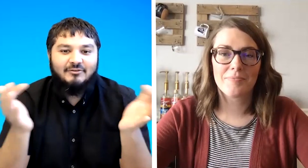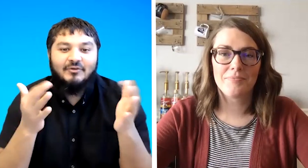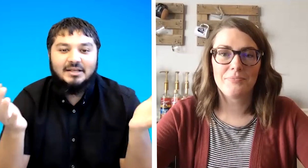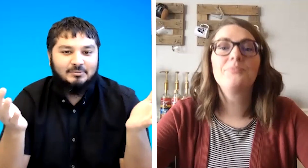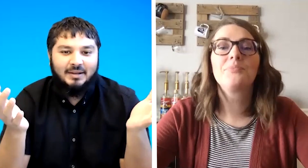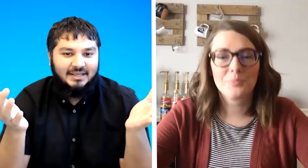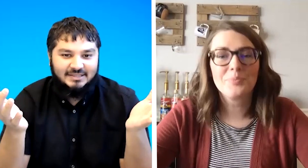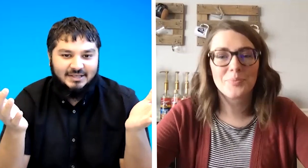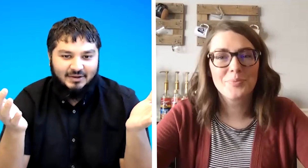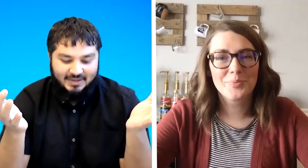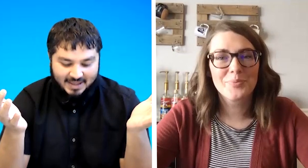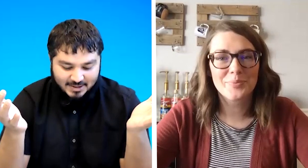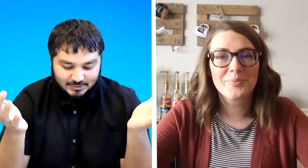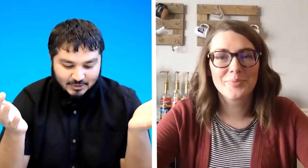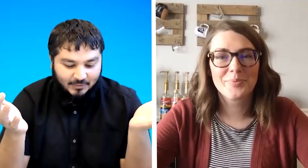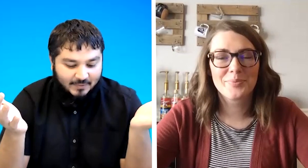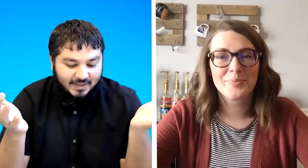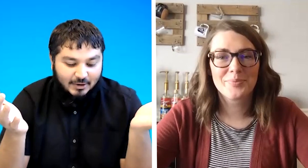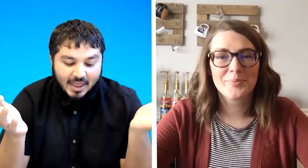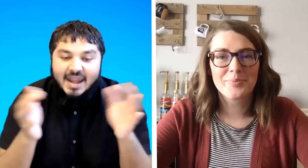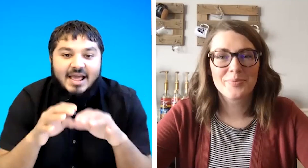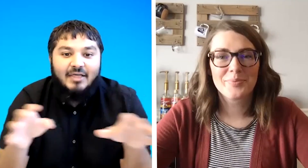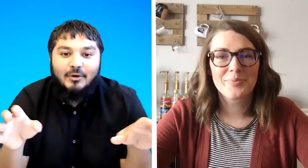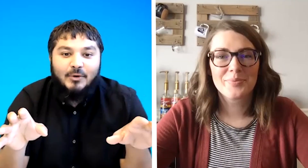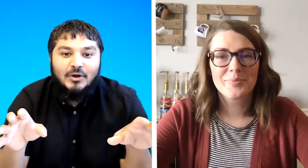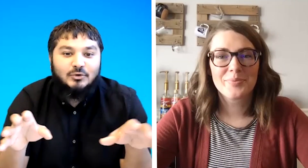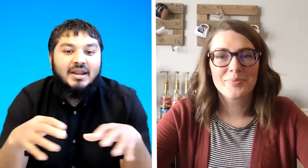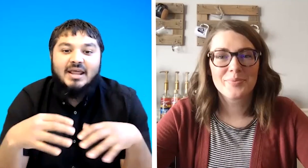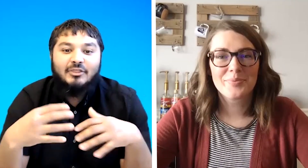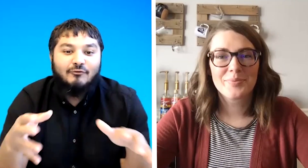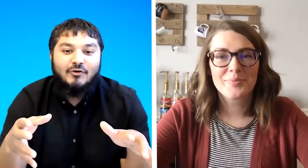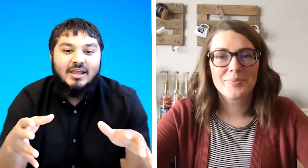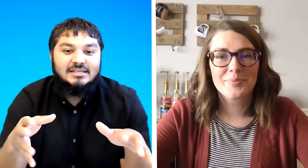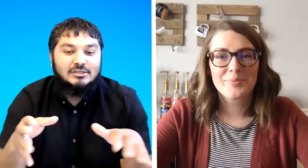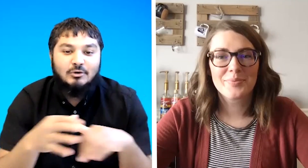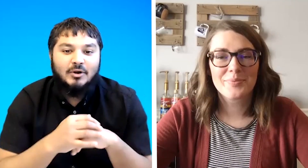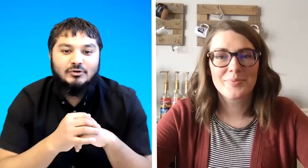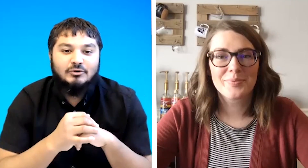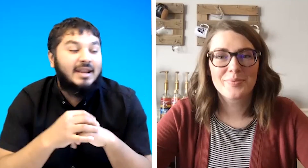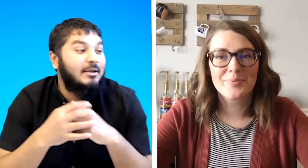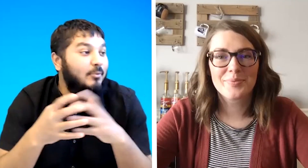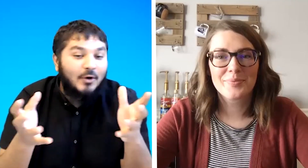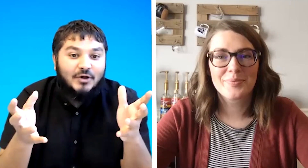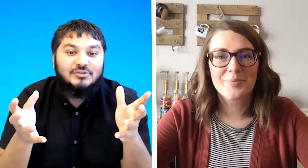finger spreadings okay so any other words or any other phrases you want to any words you